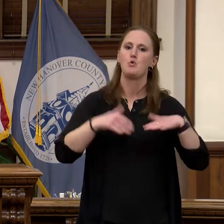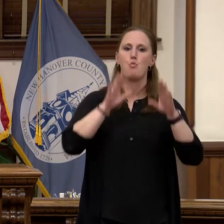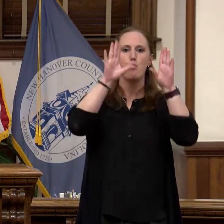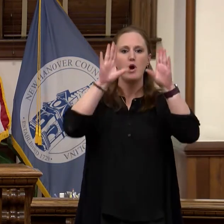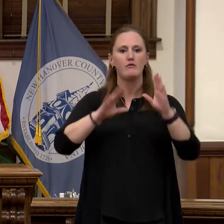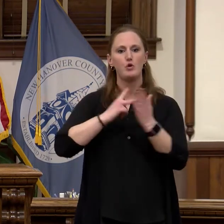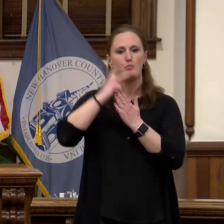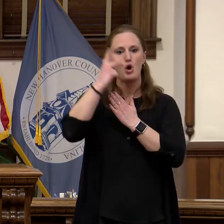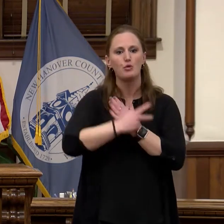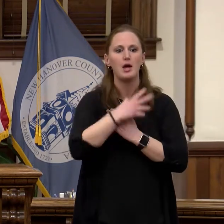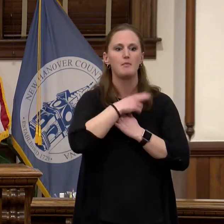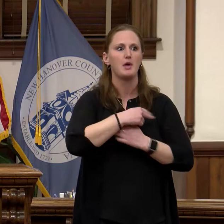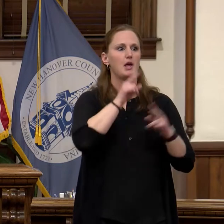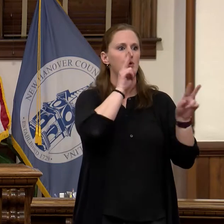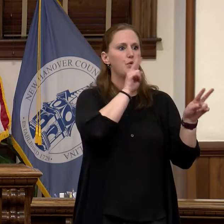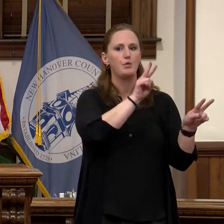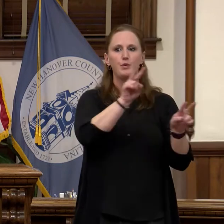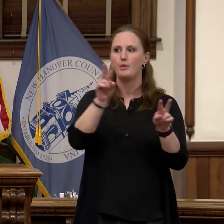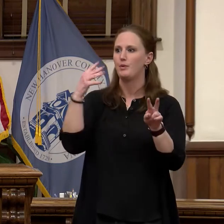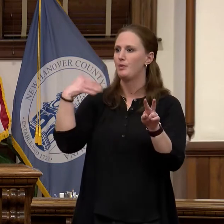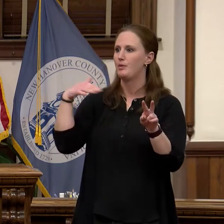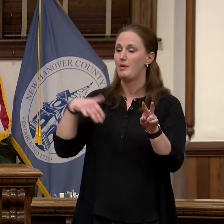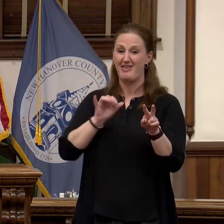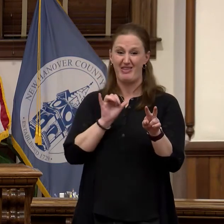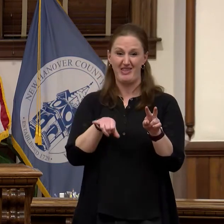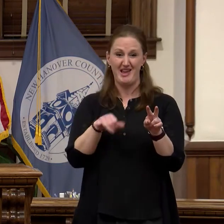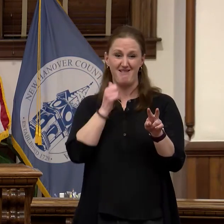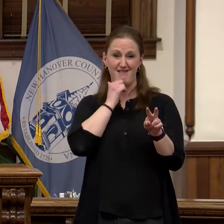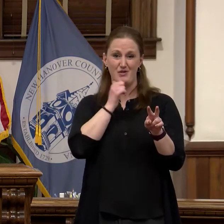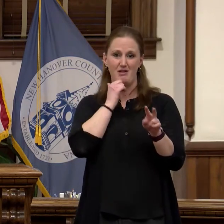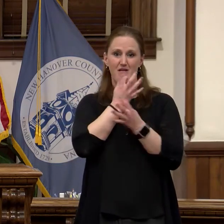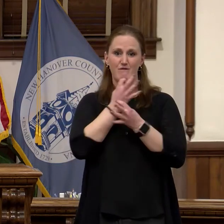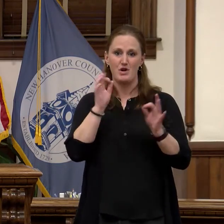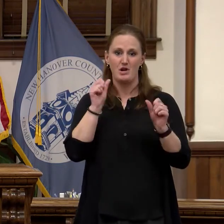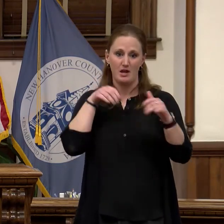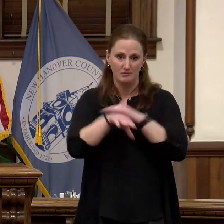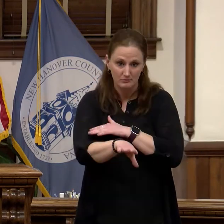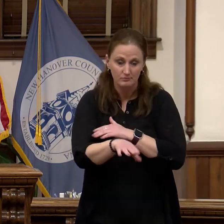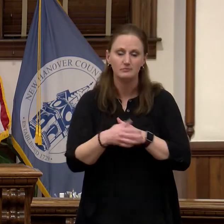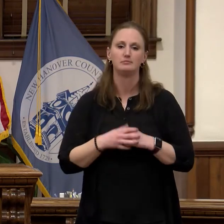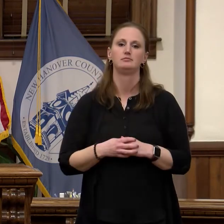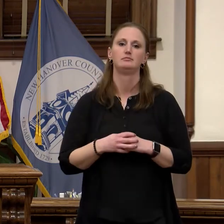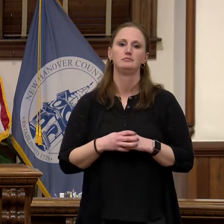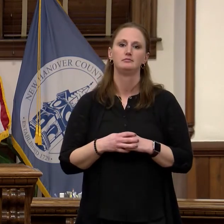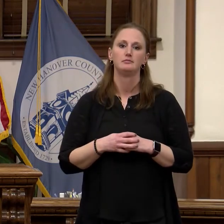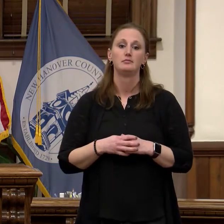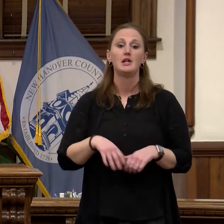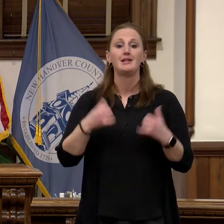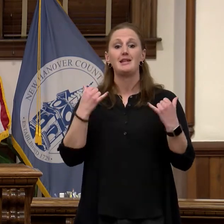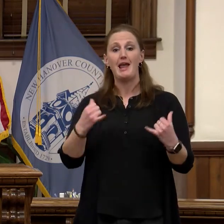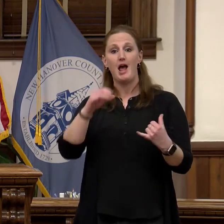they offer it's free every day. Now when it comes to waste I can think of no more